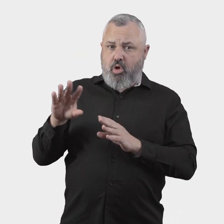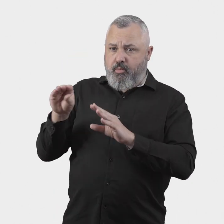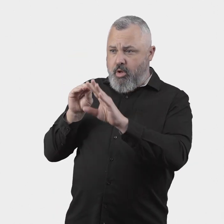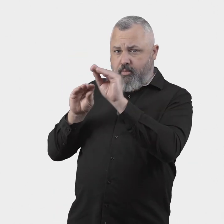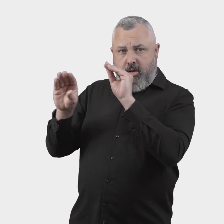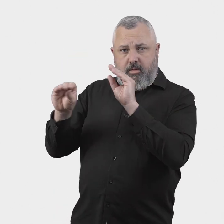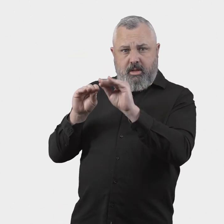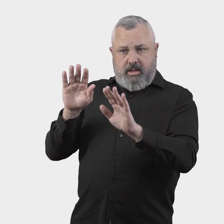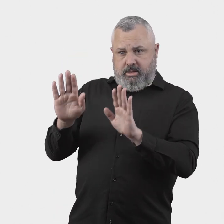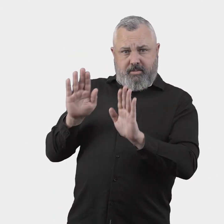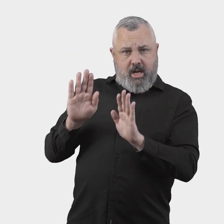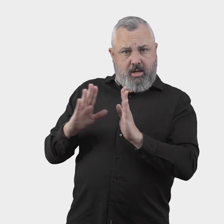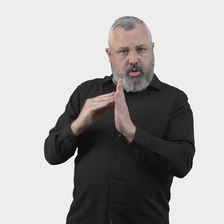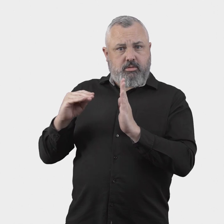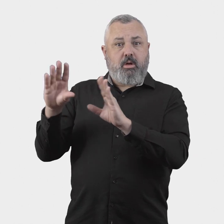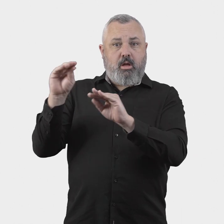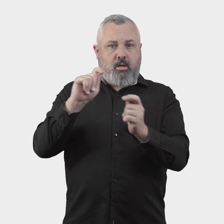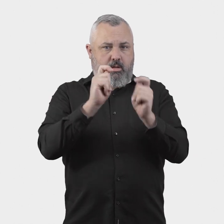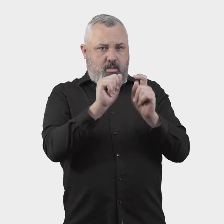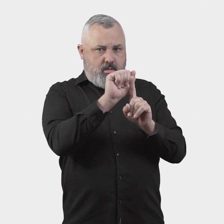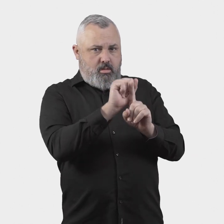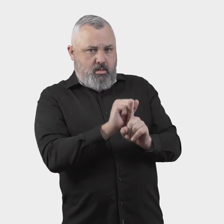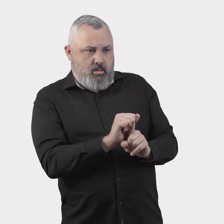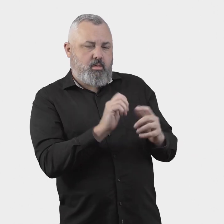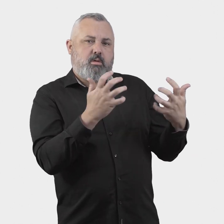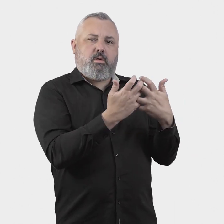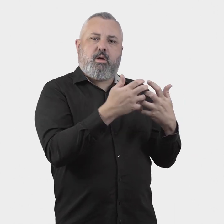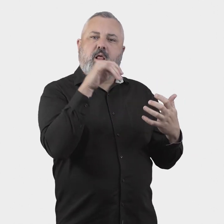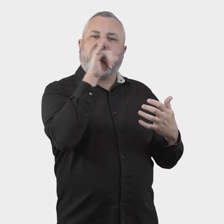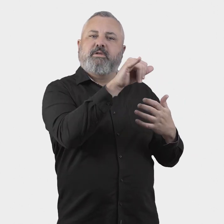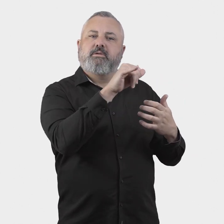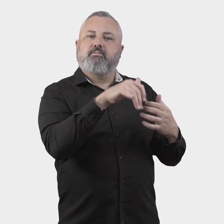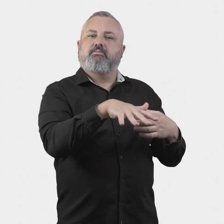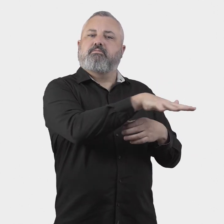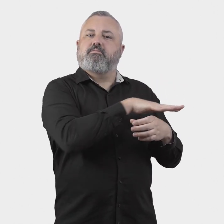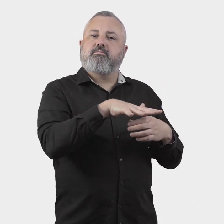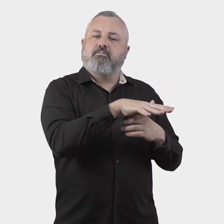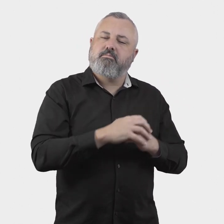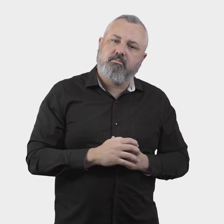adopting similar features to these other industry ombuds schemes, tailored to the specific circumstances of the aviation sector.